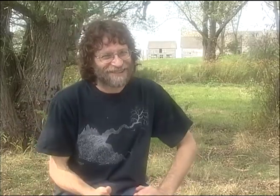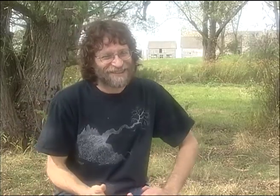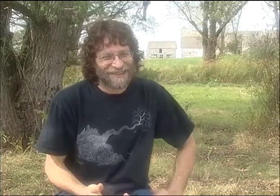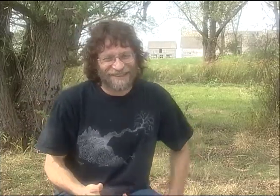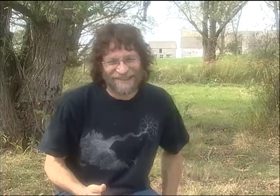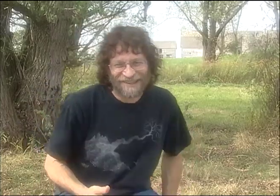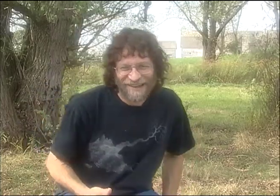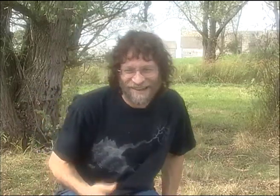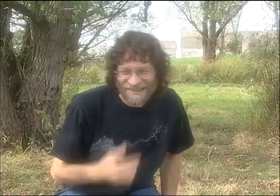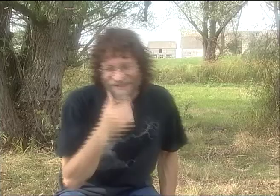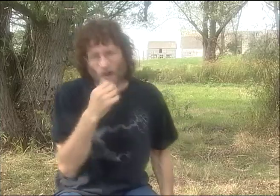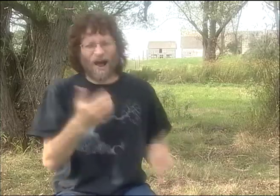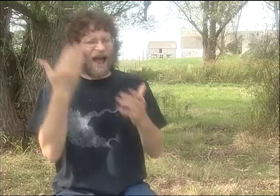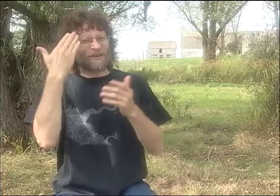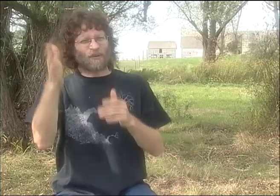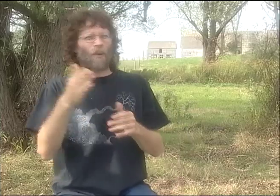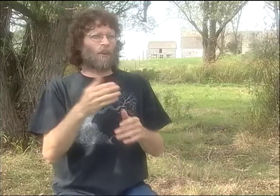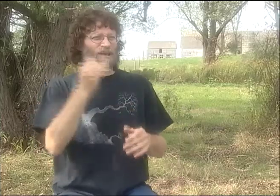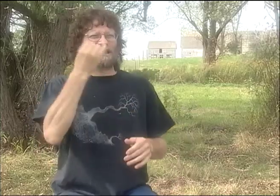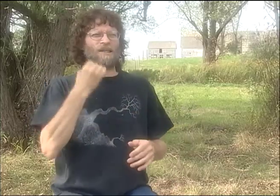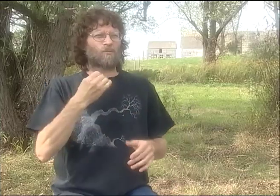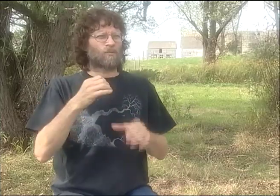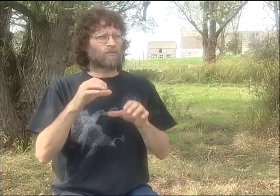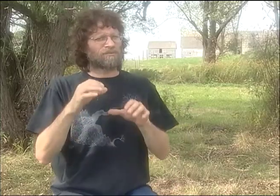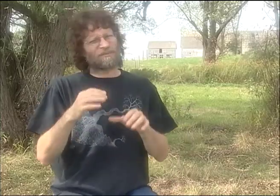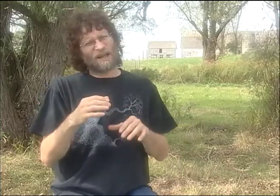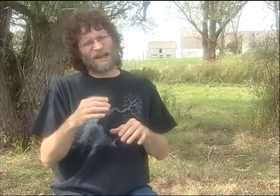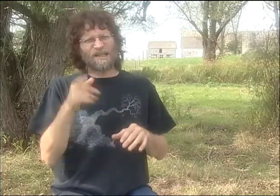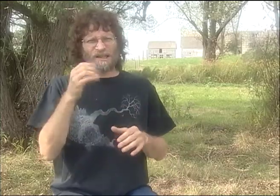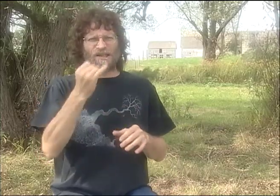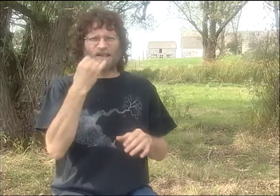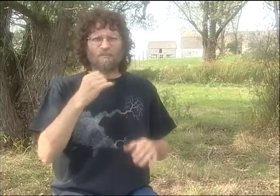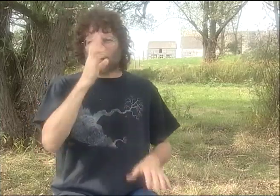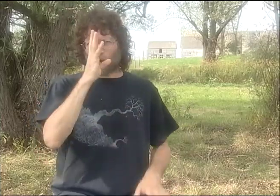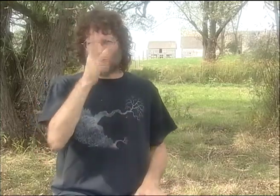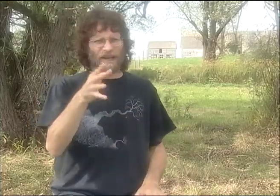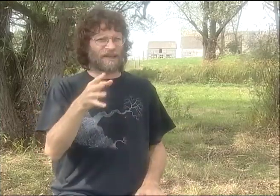AND HOGTIED HIM AND ROPED HIM IN FOR HIS SCHEME.